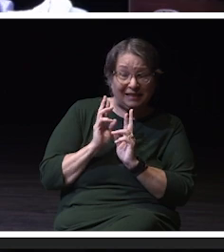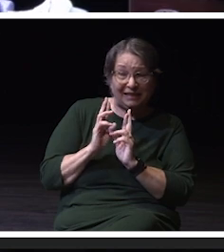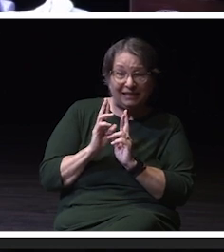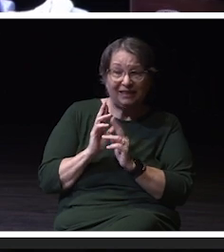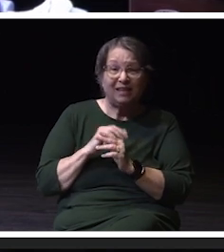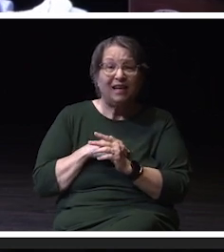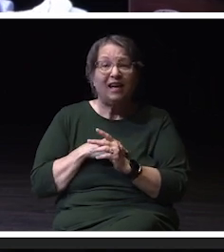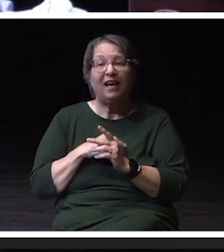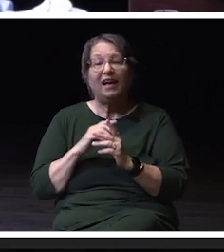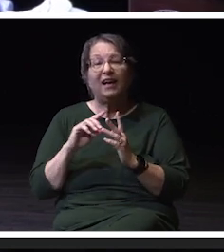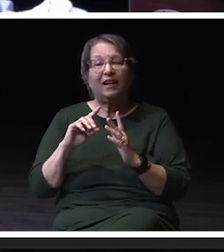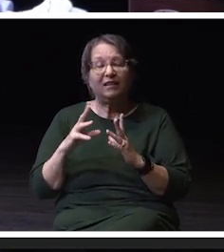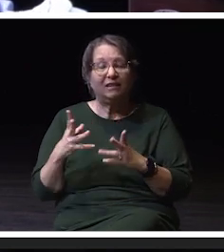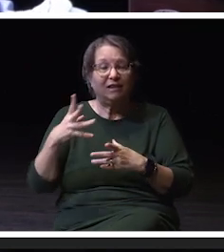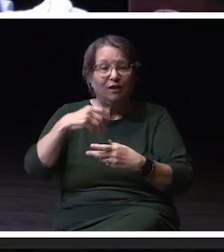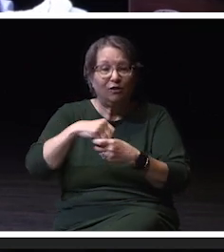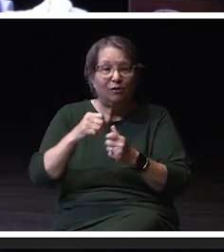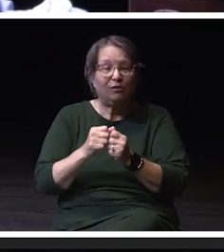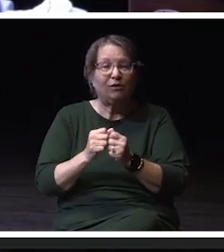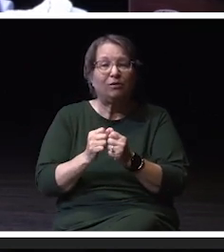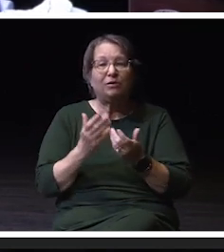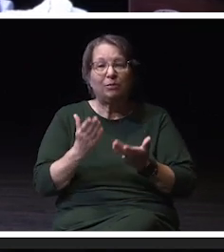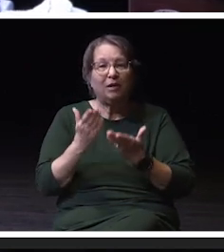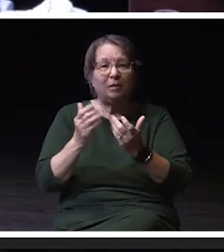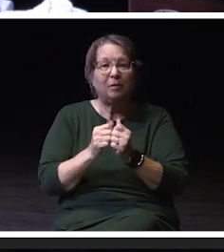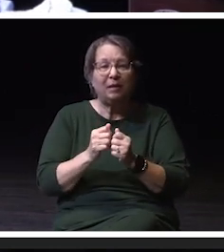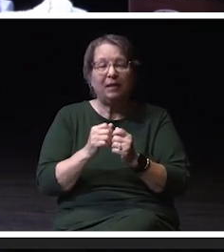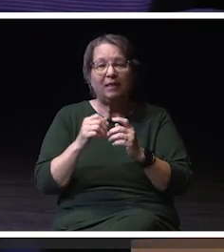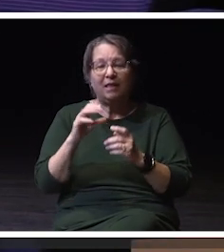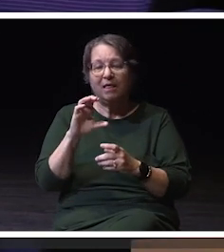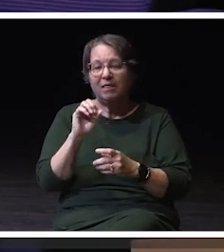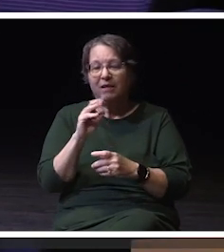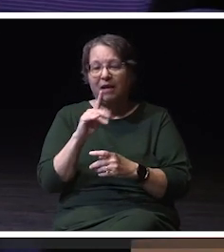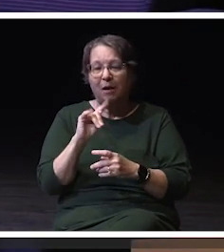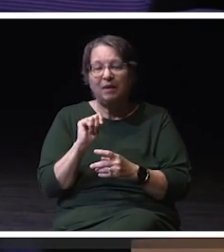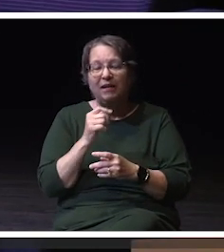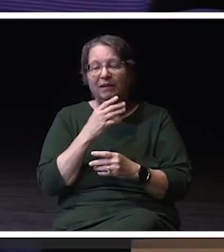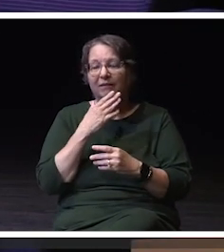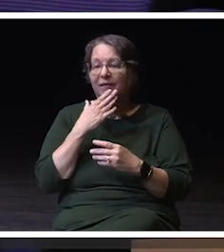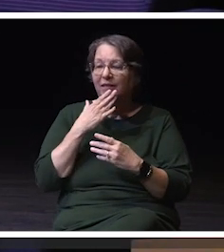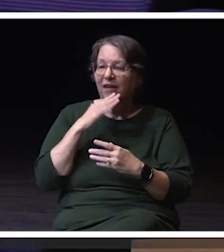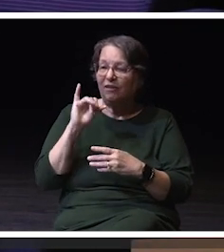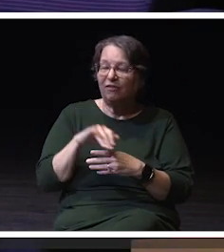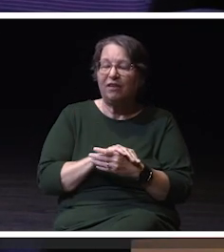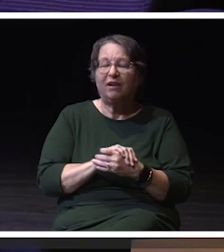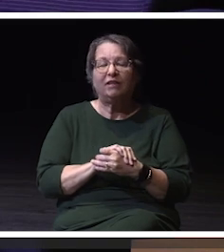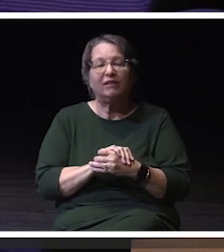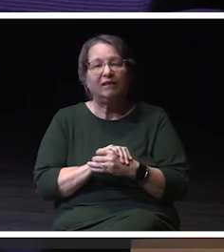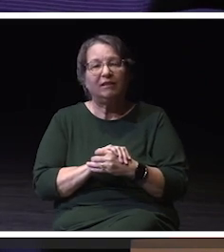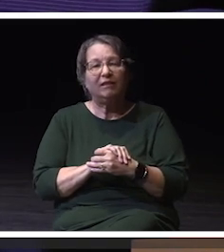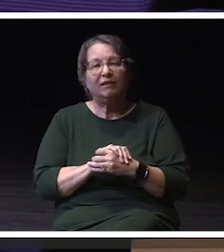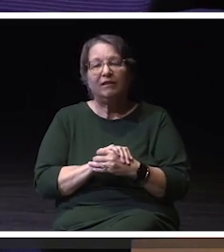those recommendations with the cabinet and shared governance. So thank, thank you for that. Another, another question. I think there are new people